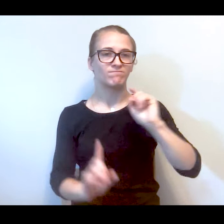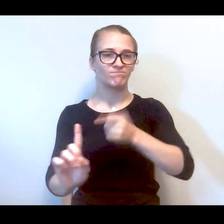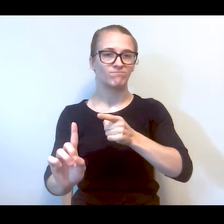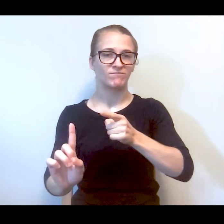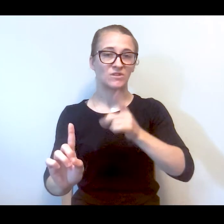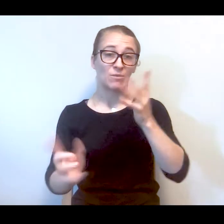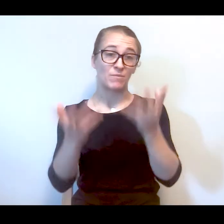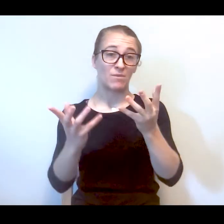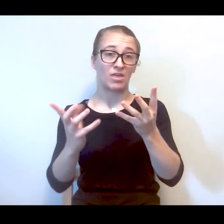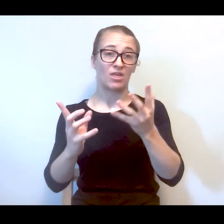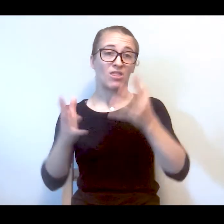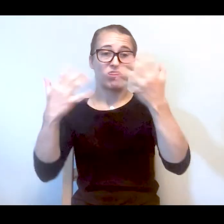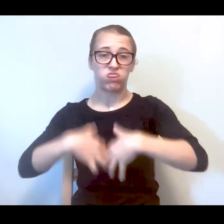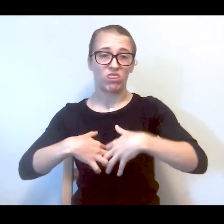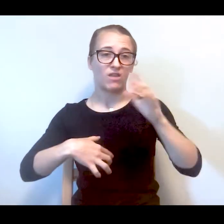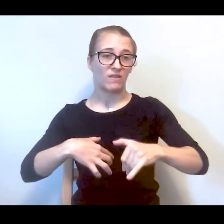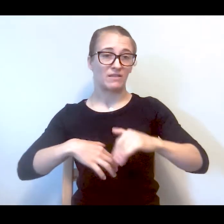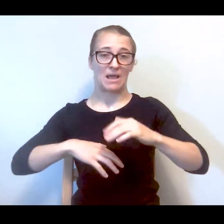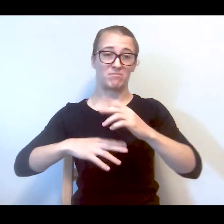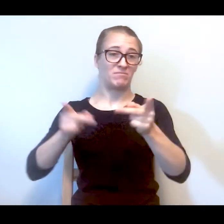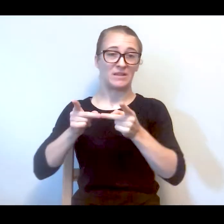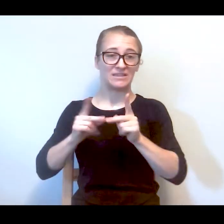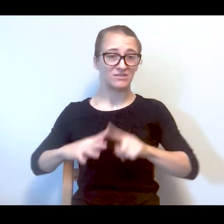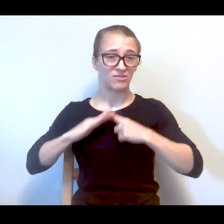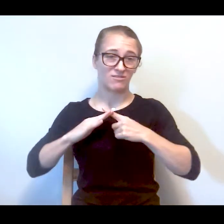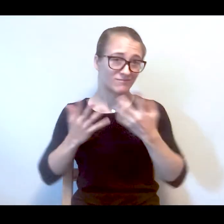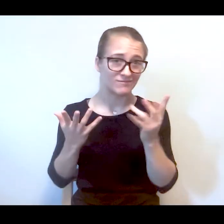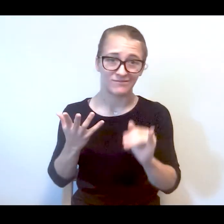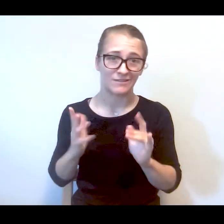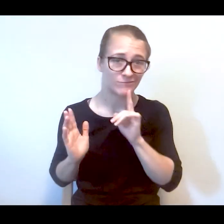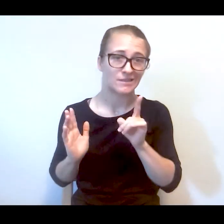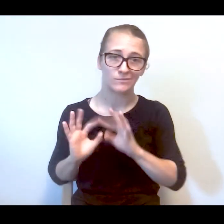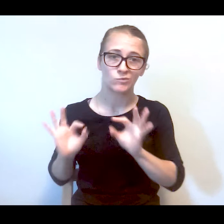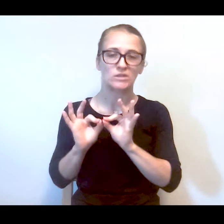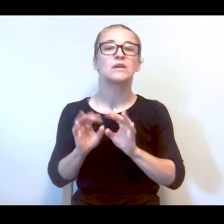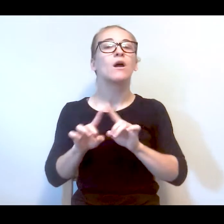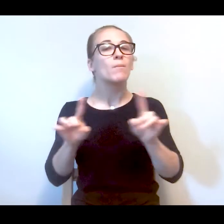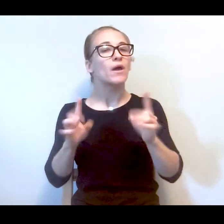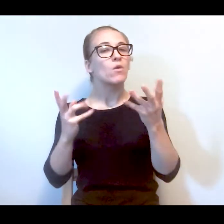campaign, abolishing them might be part of the